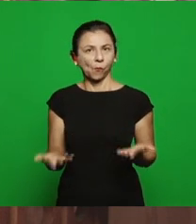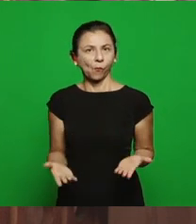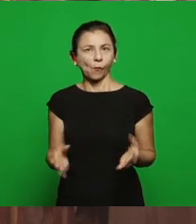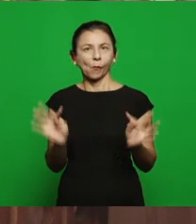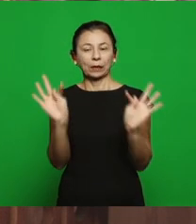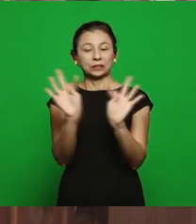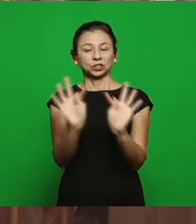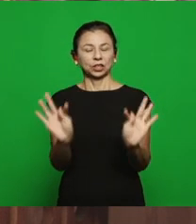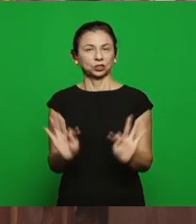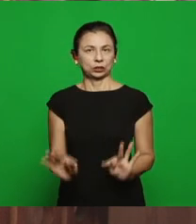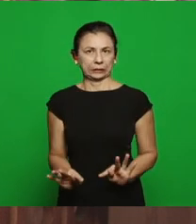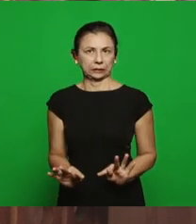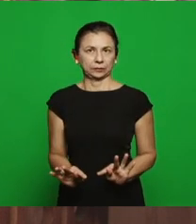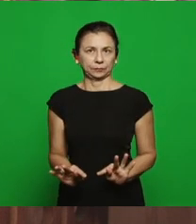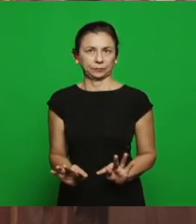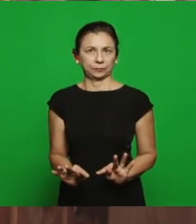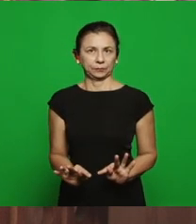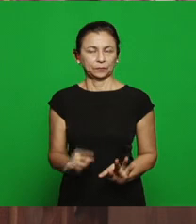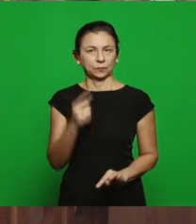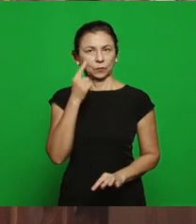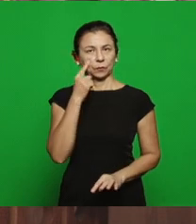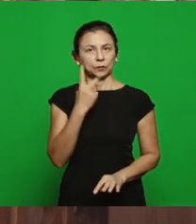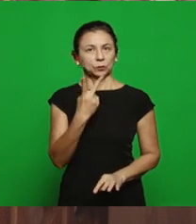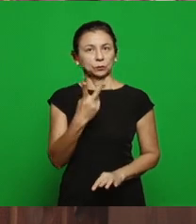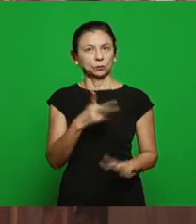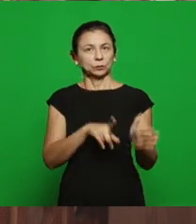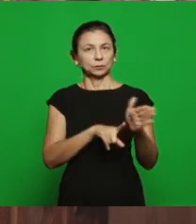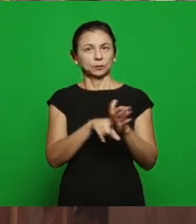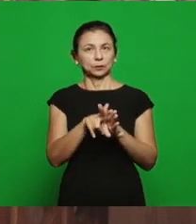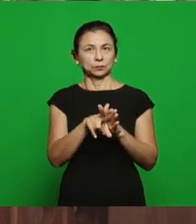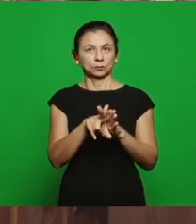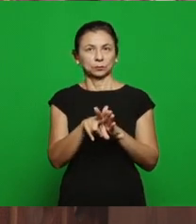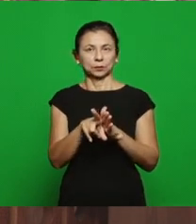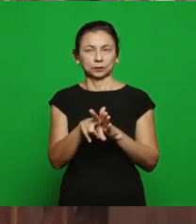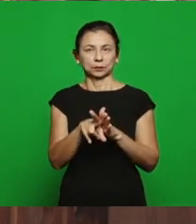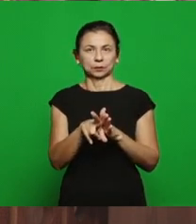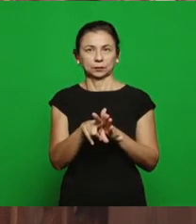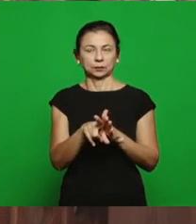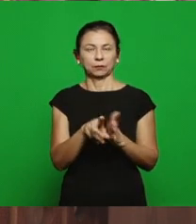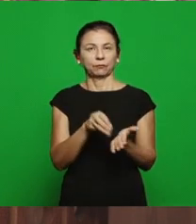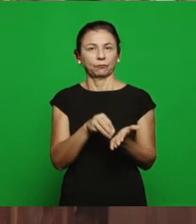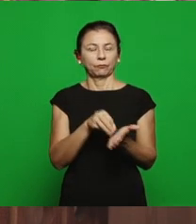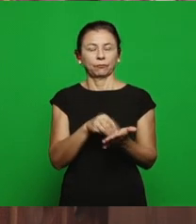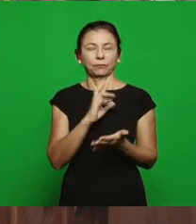questions, two questions that were left to be answered shortly, Pastor Gilson